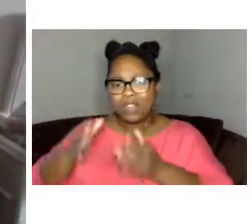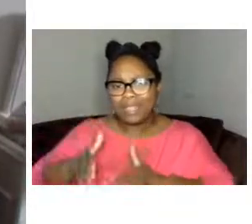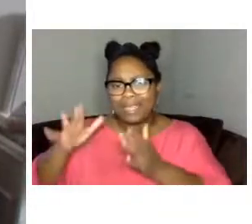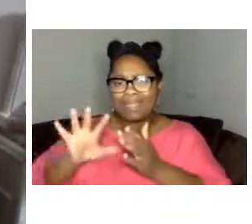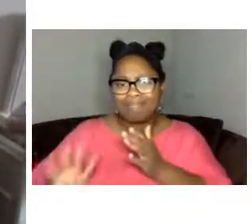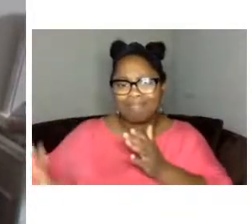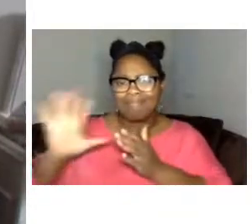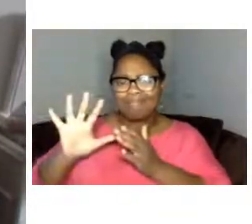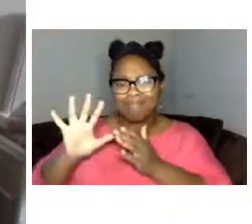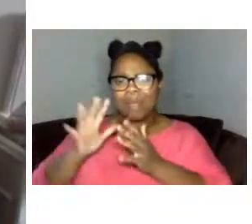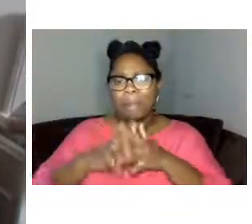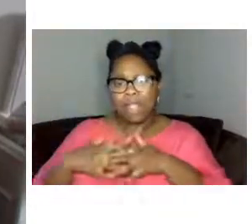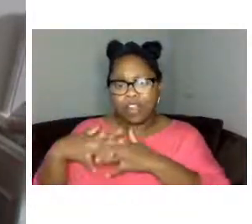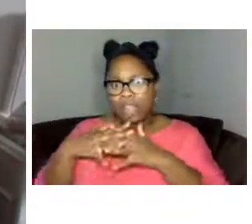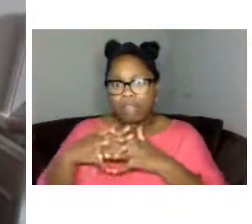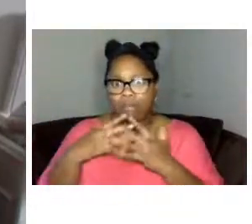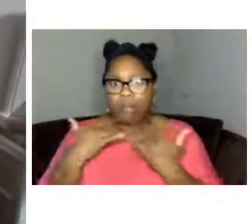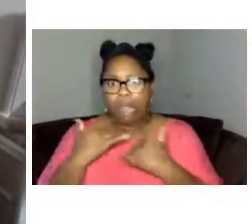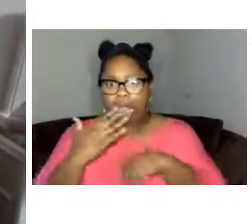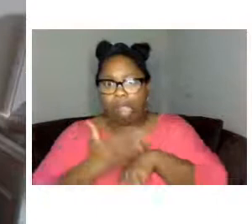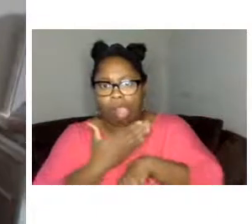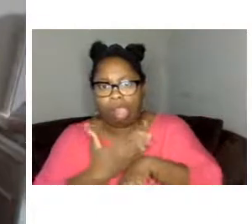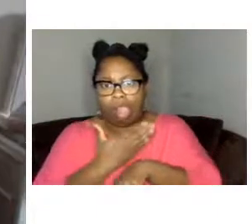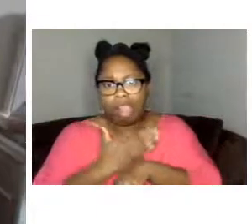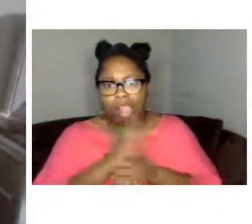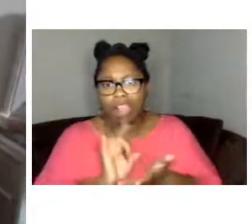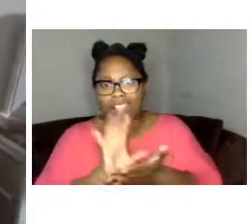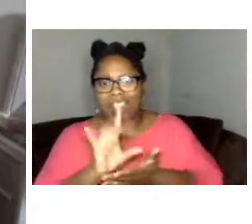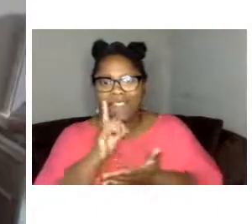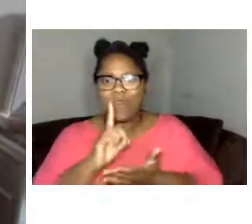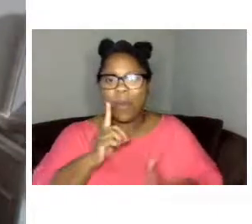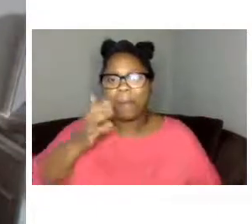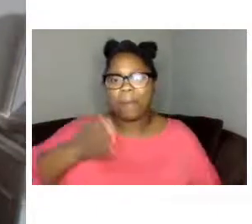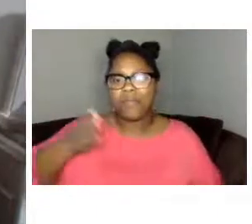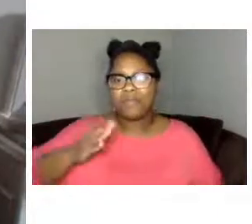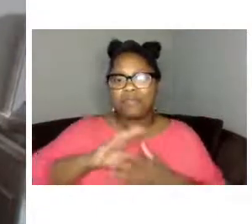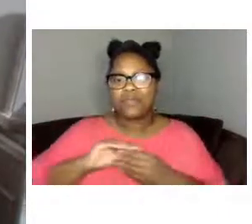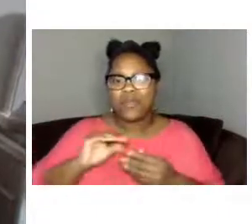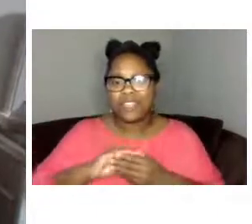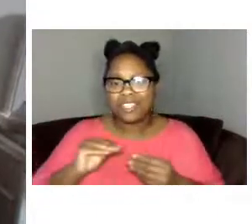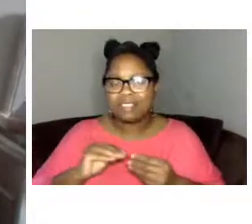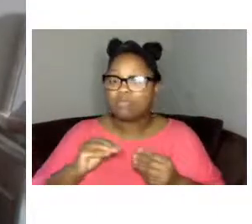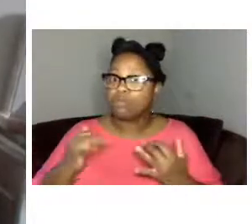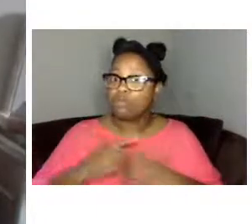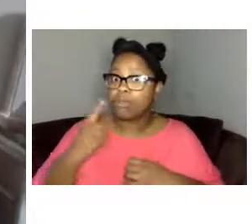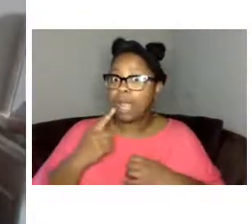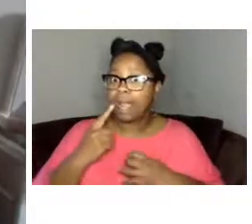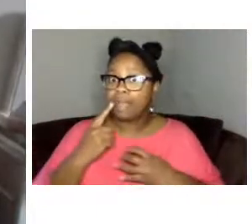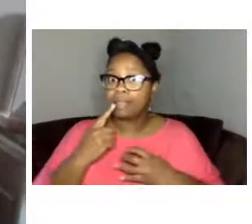renovated and relaunched as a home for Baltimore stories and today's screening is so exciting because uh we have two incredible